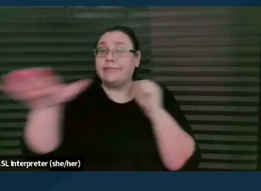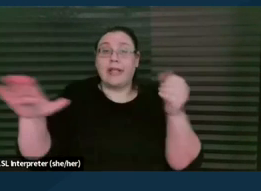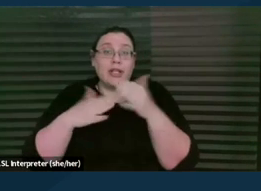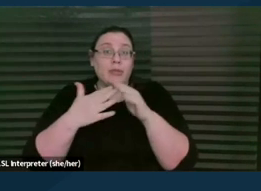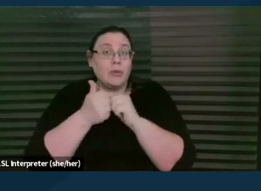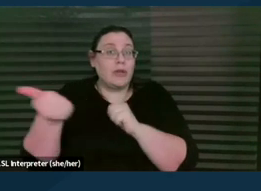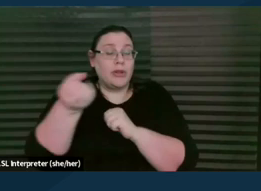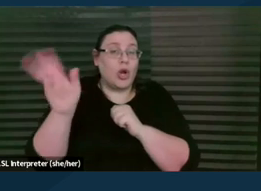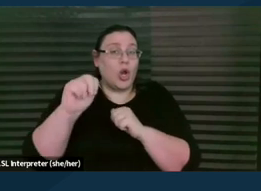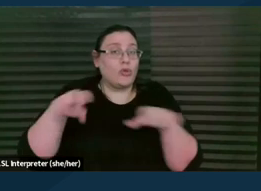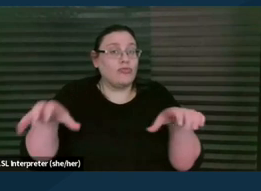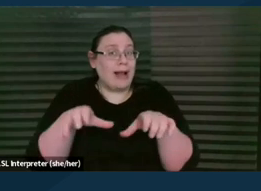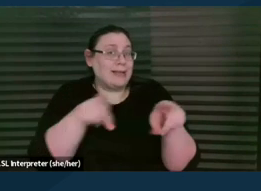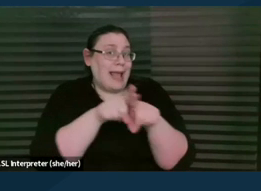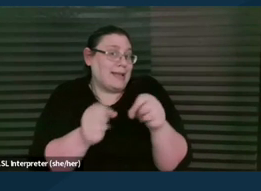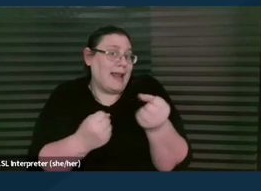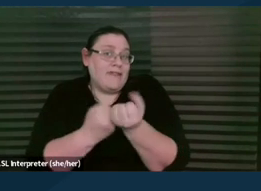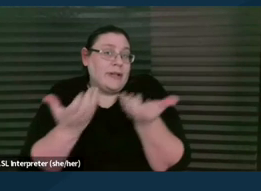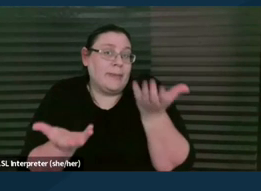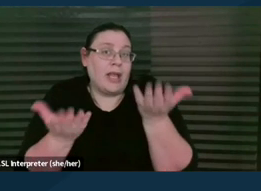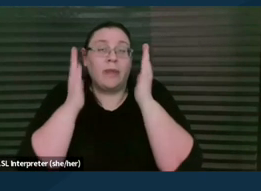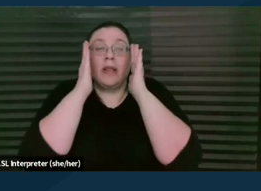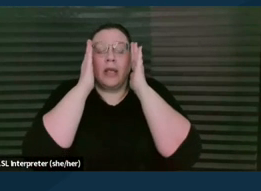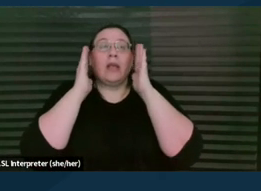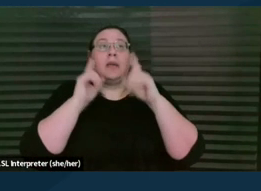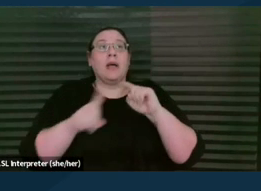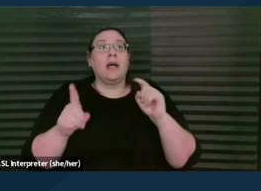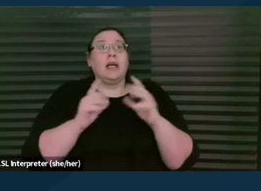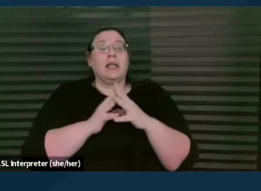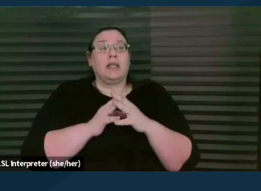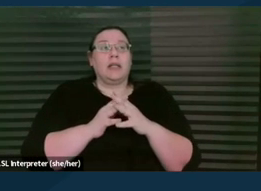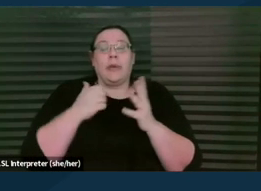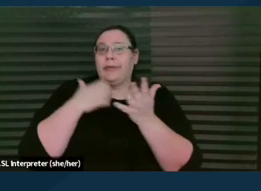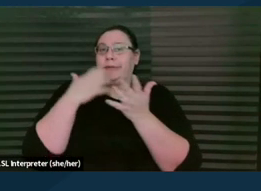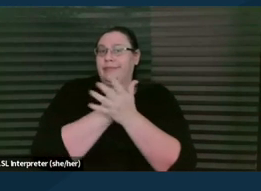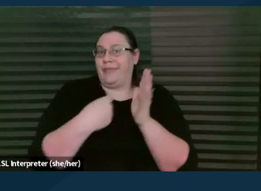as an advocate. But I just wanna use the example of what we do here